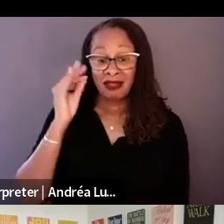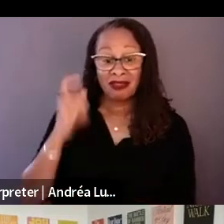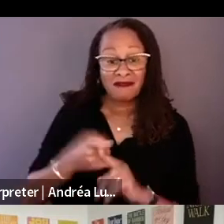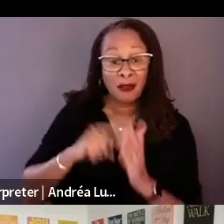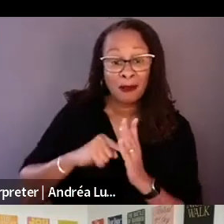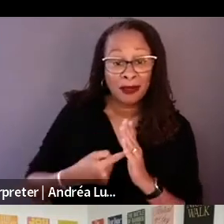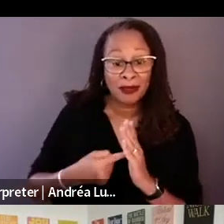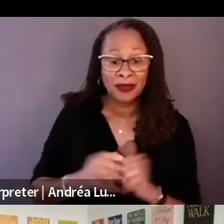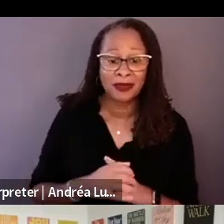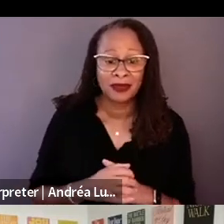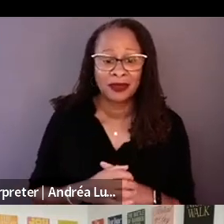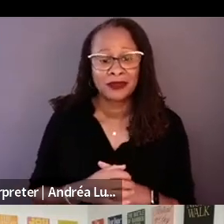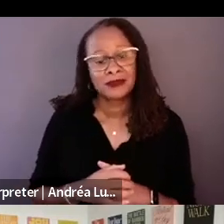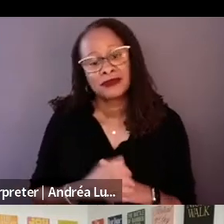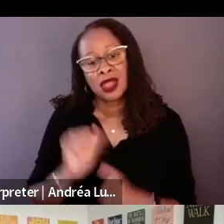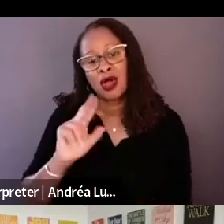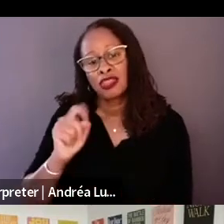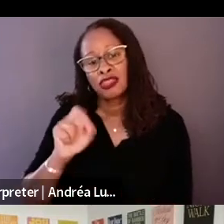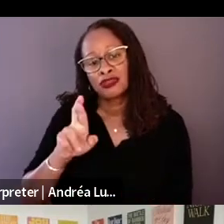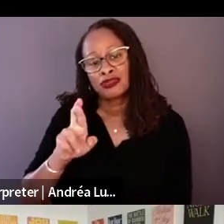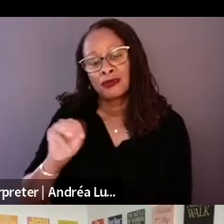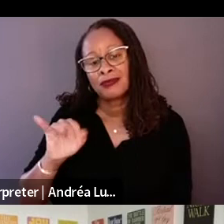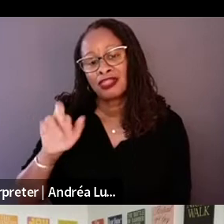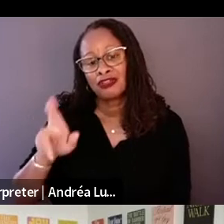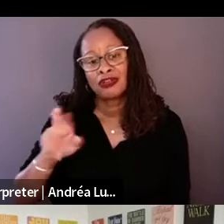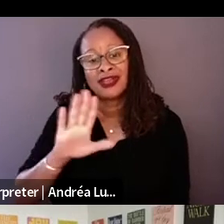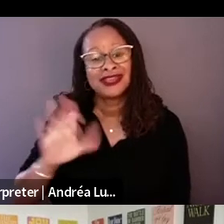My Sons that has a similar story in a way.